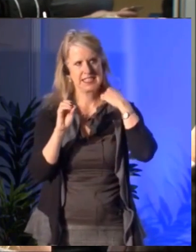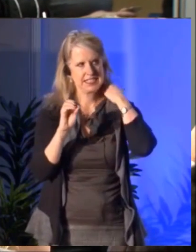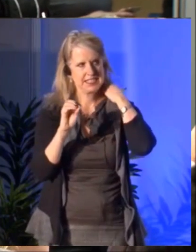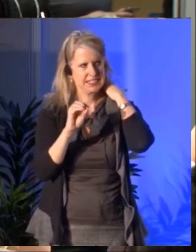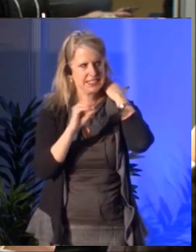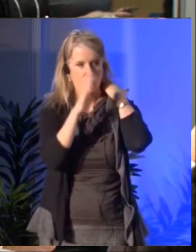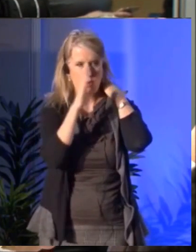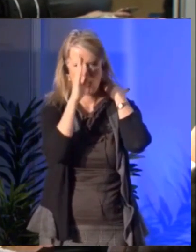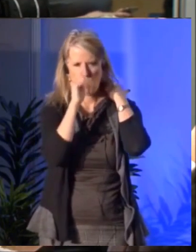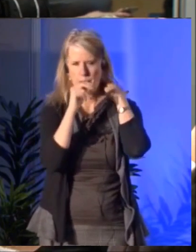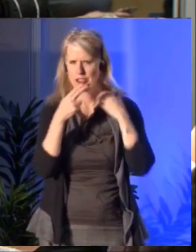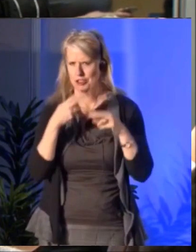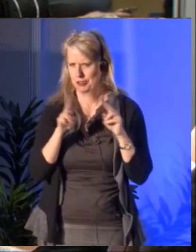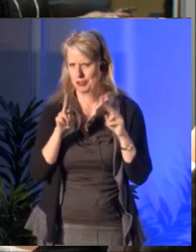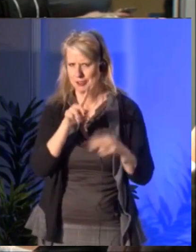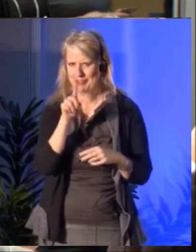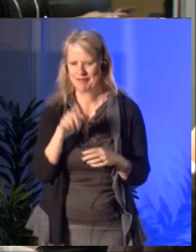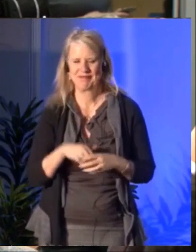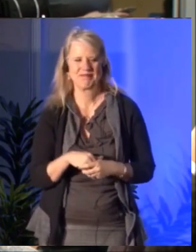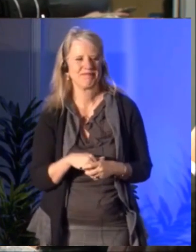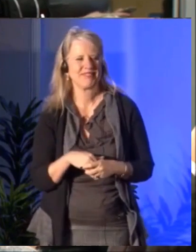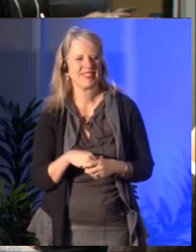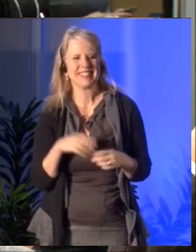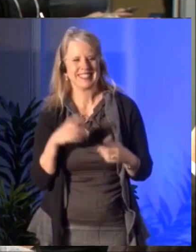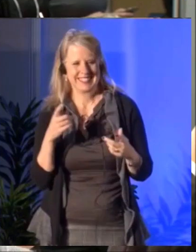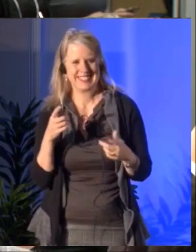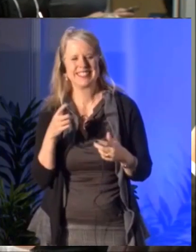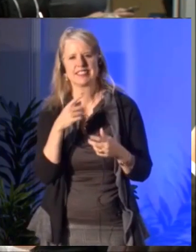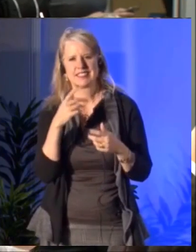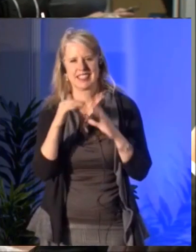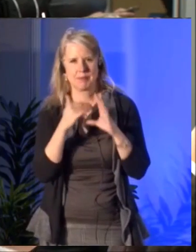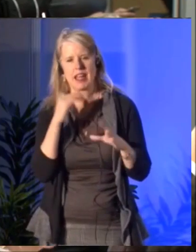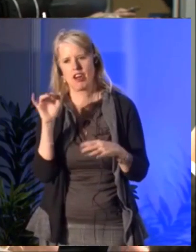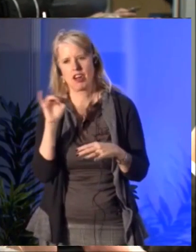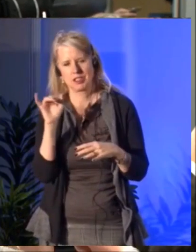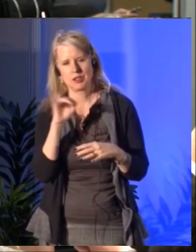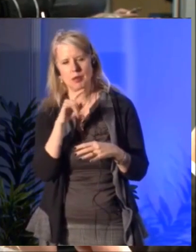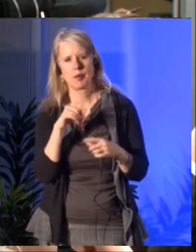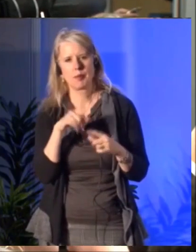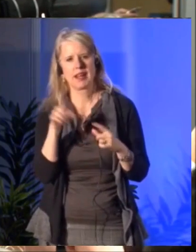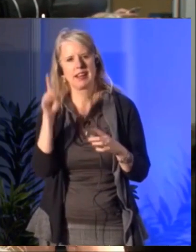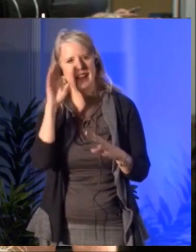for studio assistance in order to create? She says, how can a disabled artist live